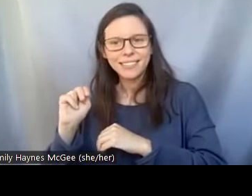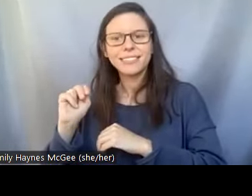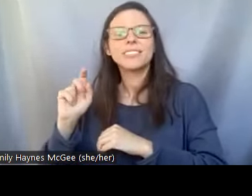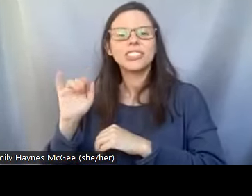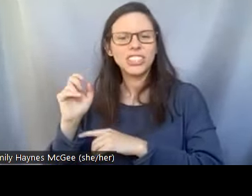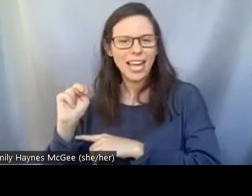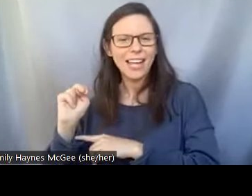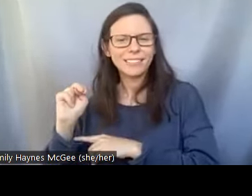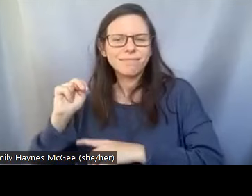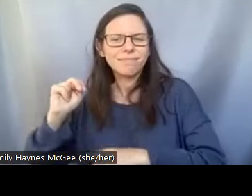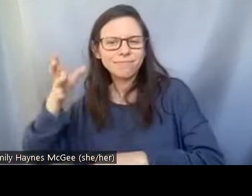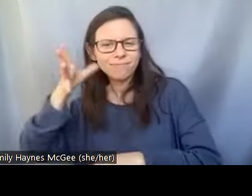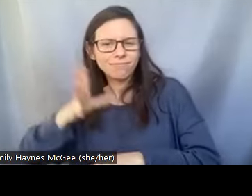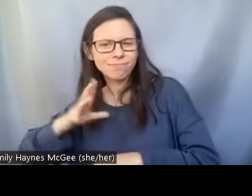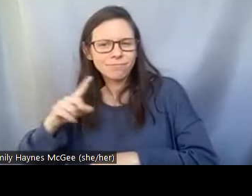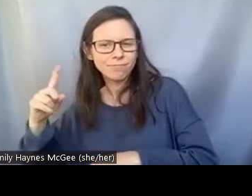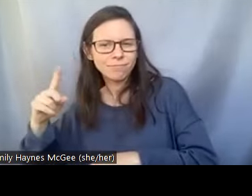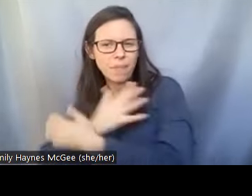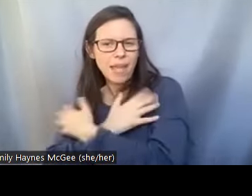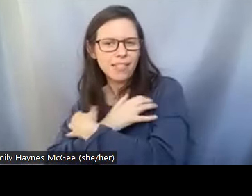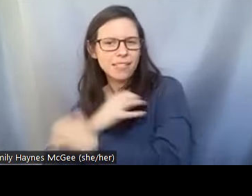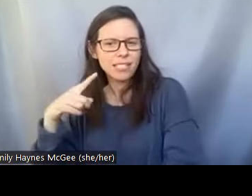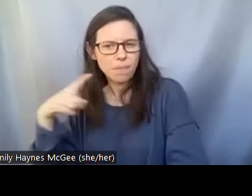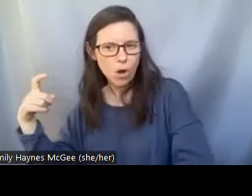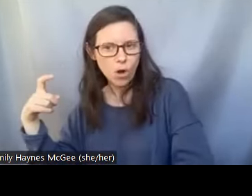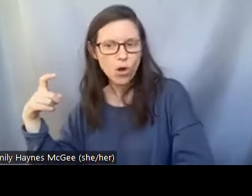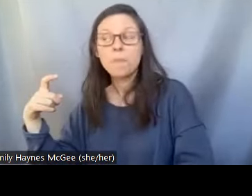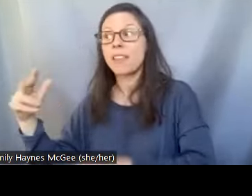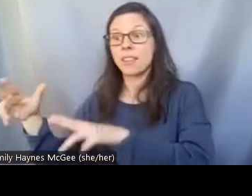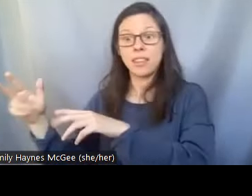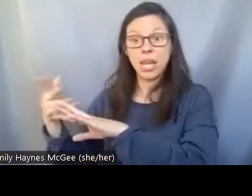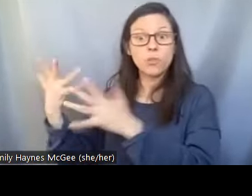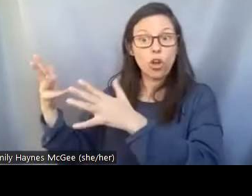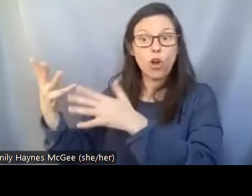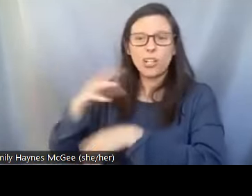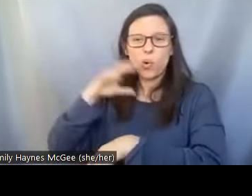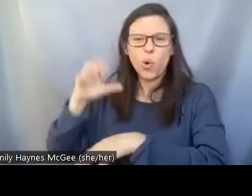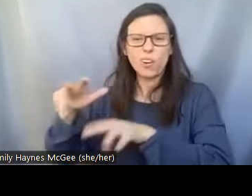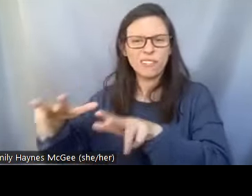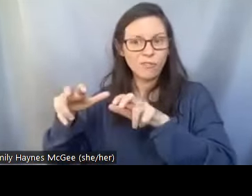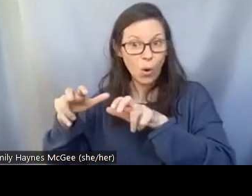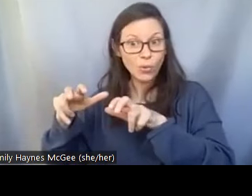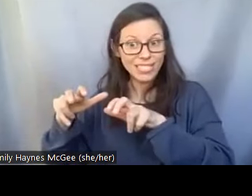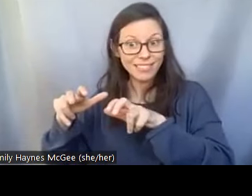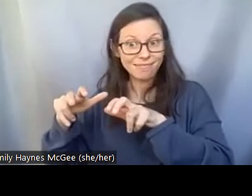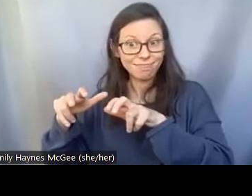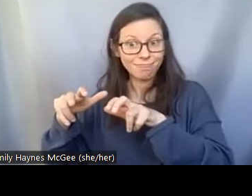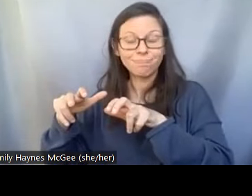in our biobank did an artificial insemination on Mei Xiang and months later we had Xiao Qi Ji born.